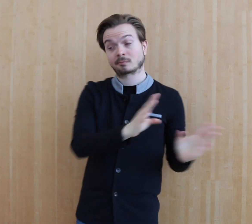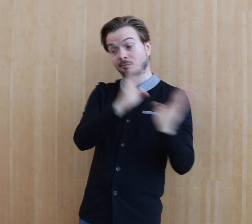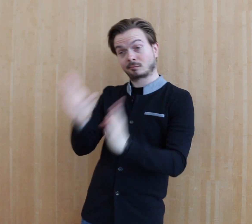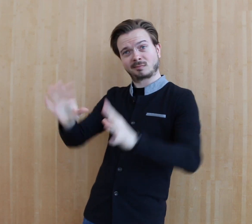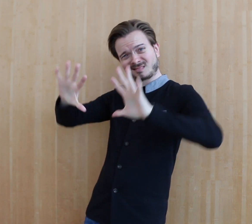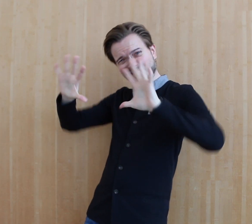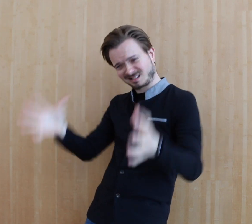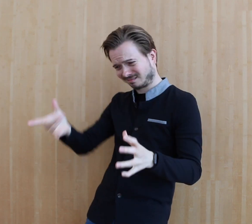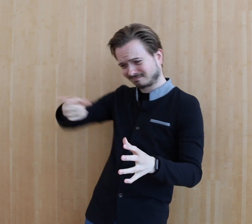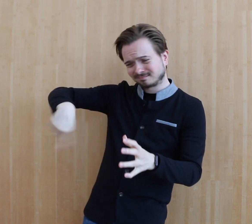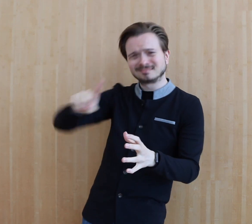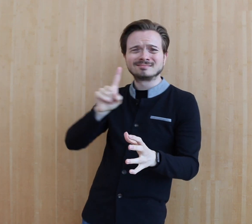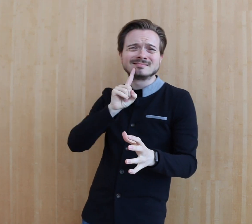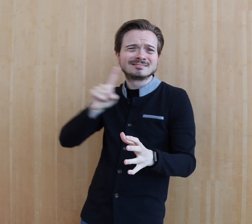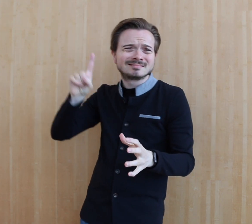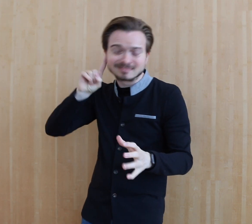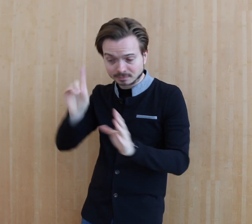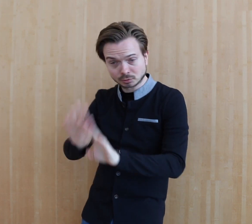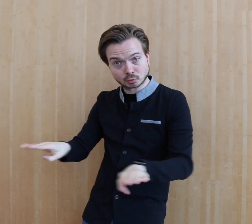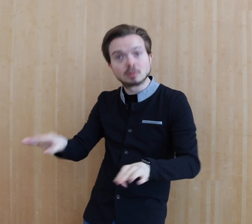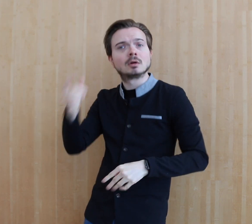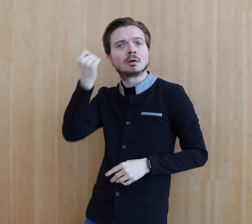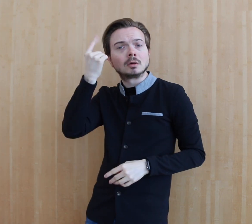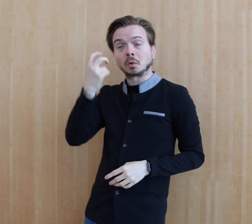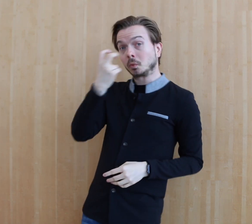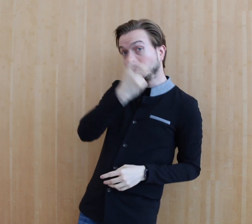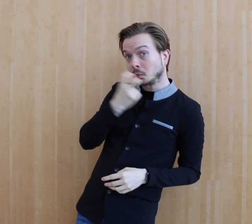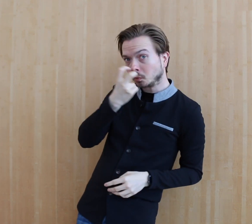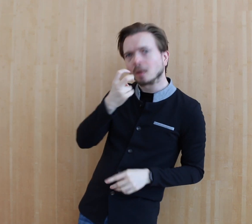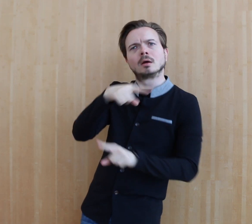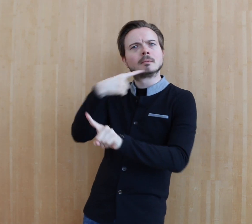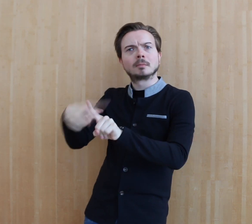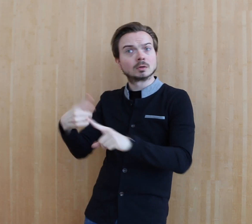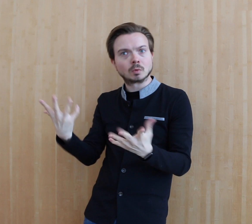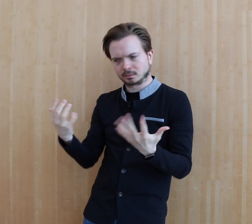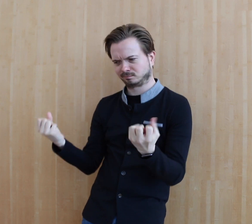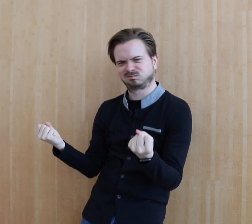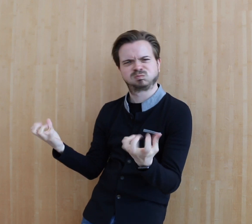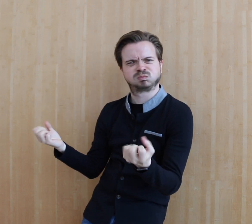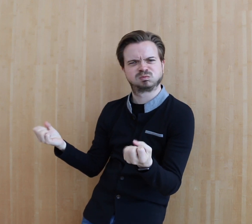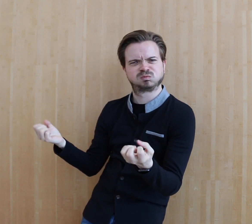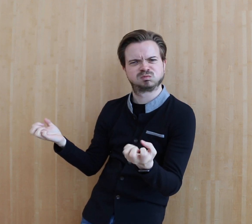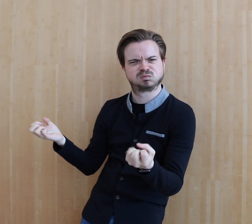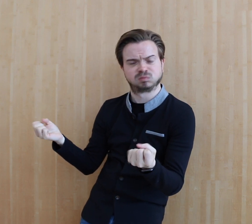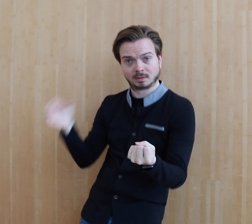Then the second group of deaf children will be those that have been exposed to a mixture of oral communication and signed language.